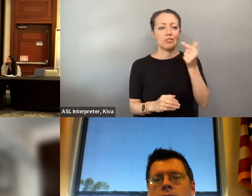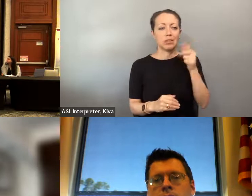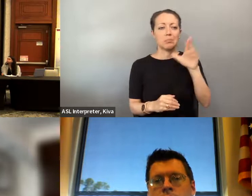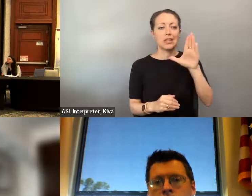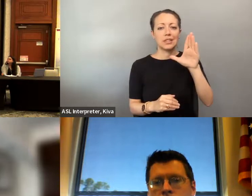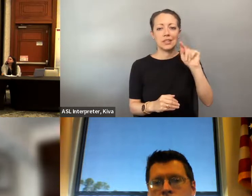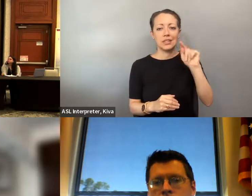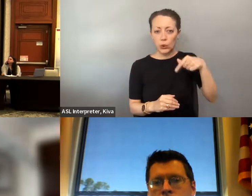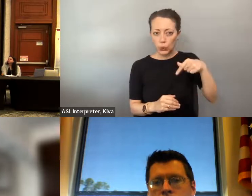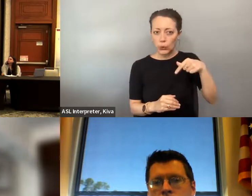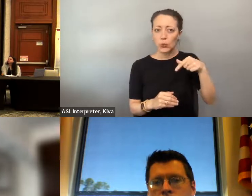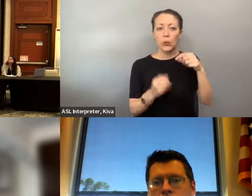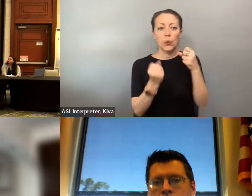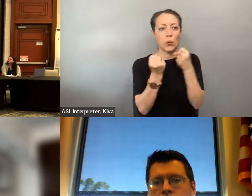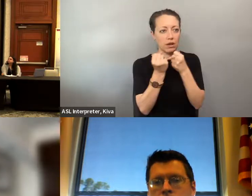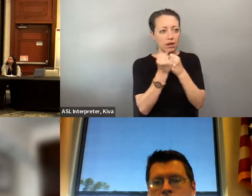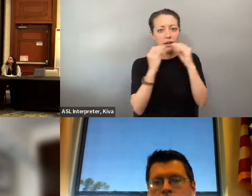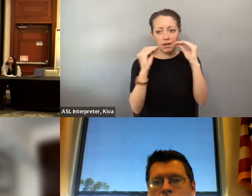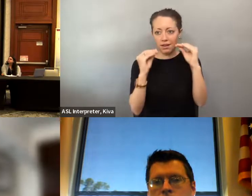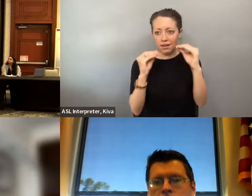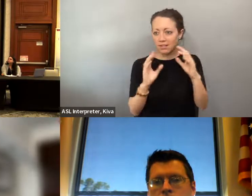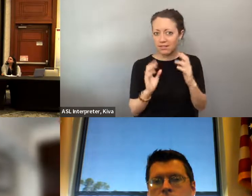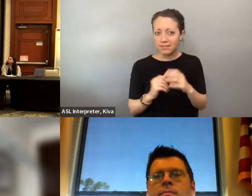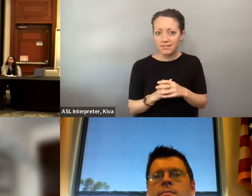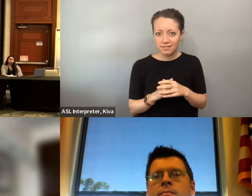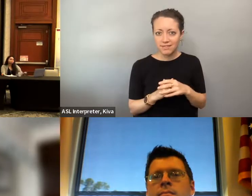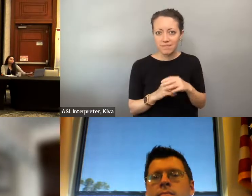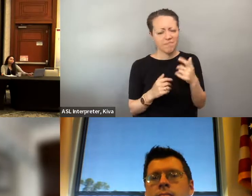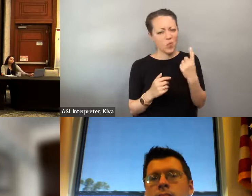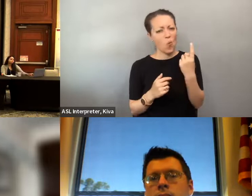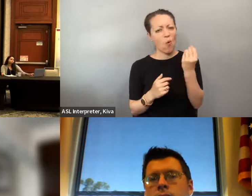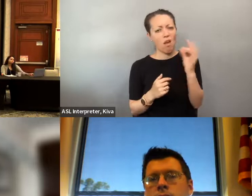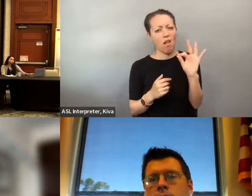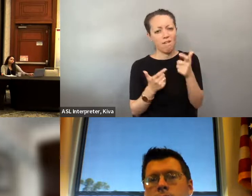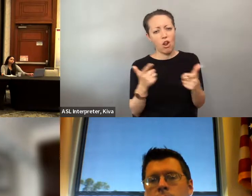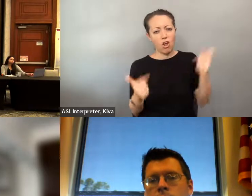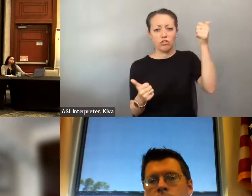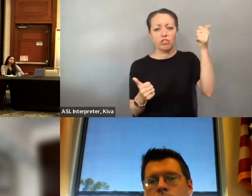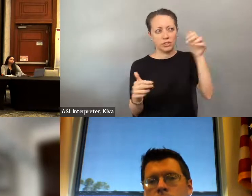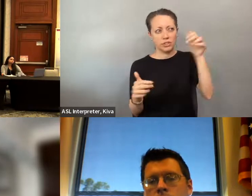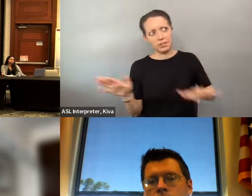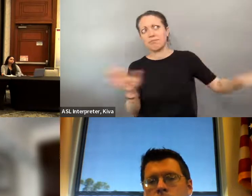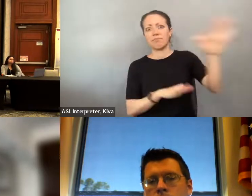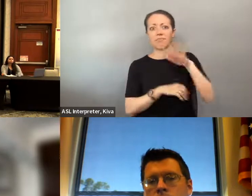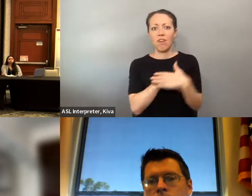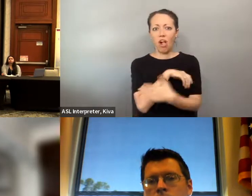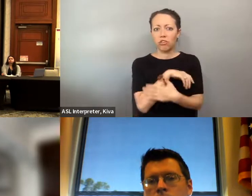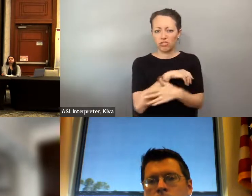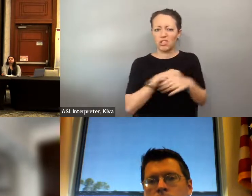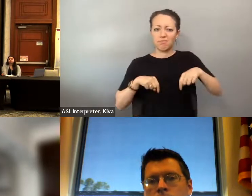our organization, equality Florida, we are the state's We are the States? Lgbtq Education and Advocacy organisation. LGBTQ2 education and advocacy organization. We're one of